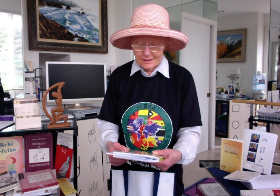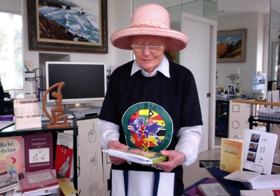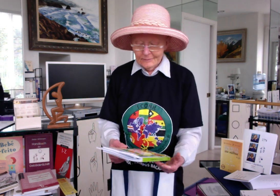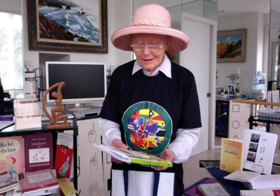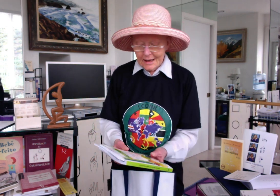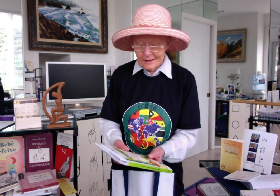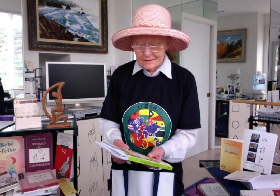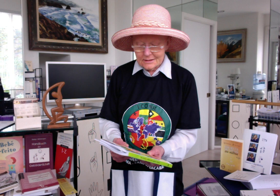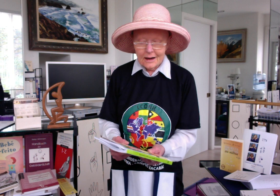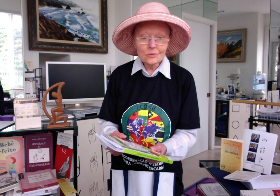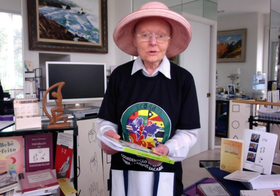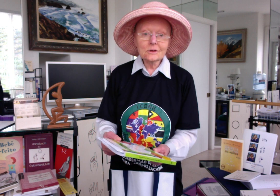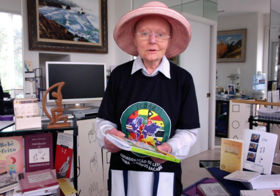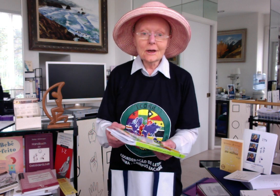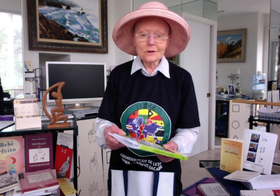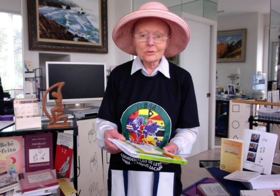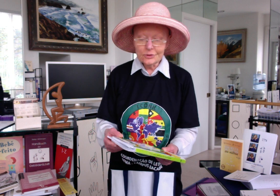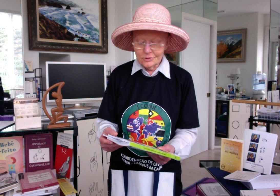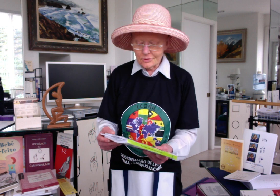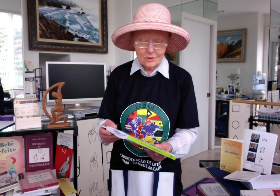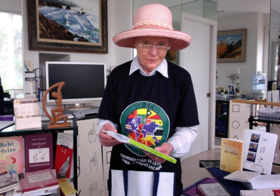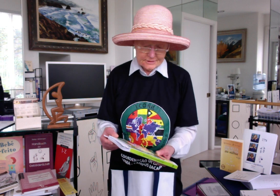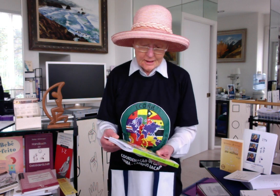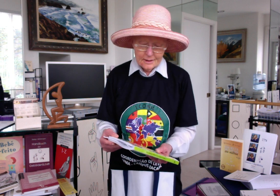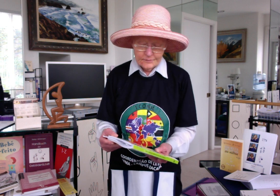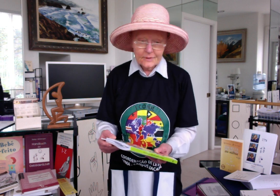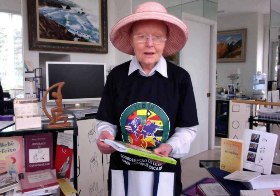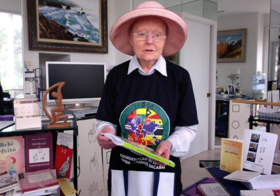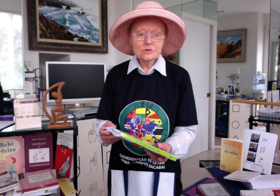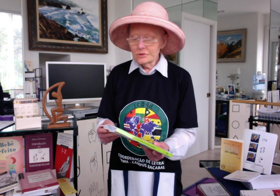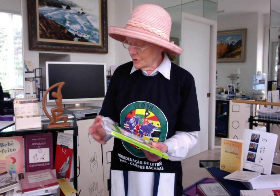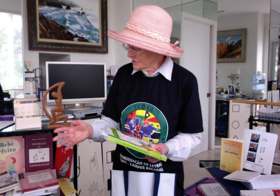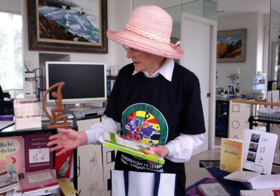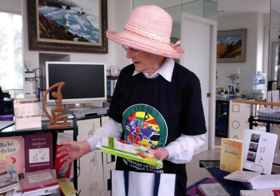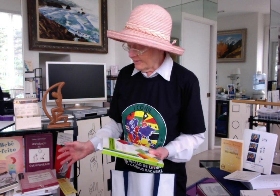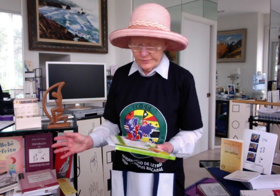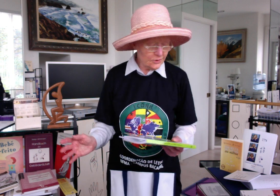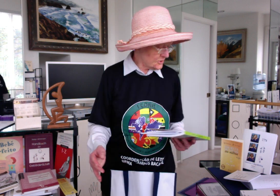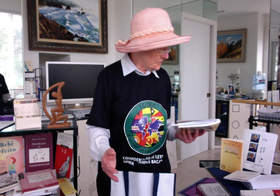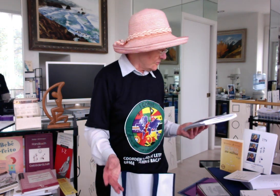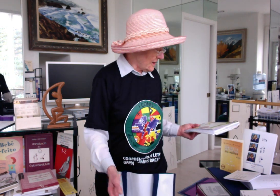and I work here at a computer all the time so you notice I have books around